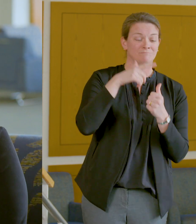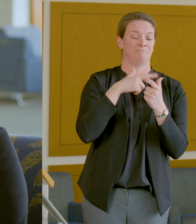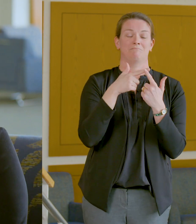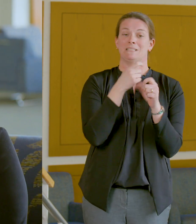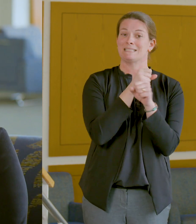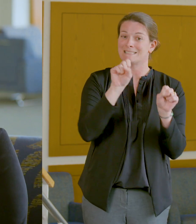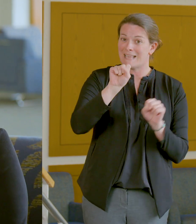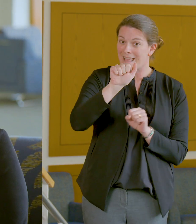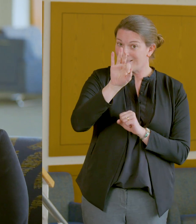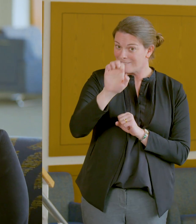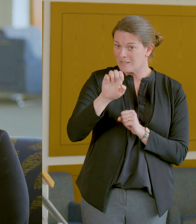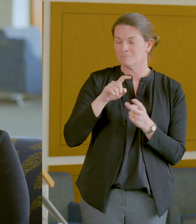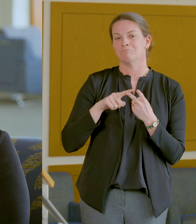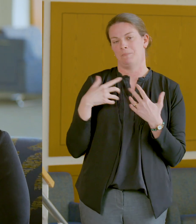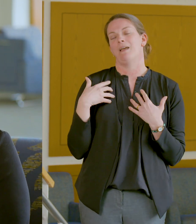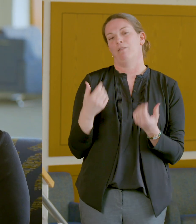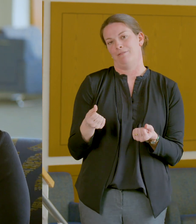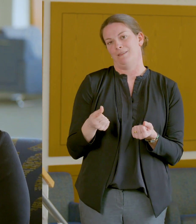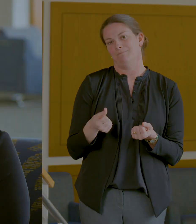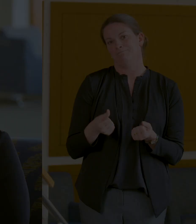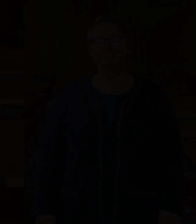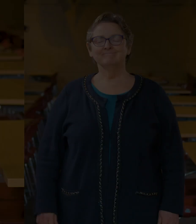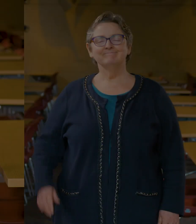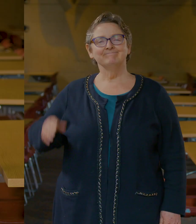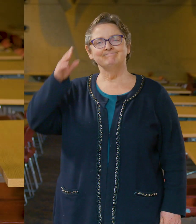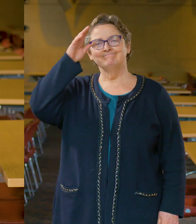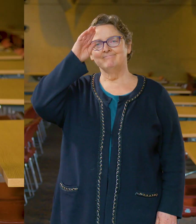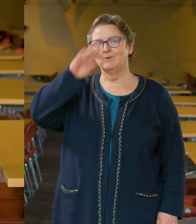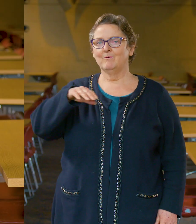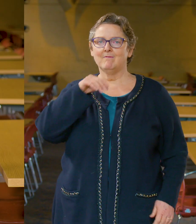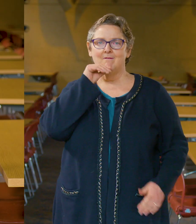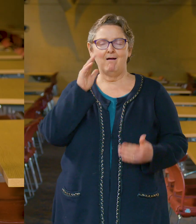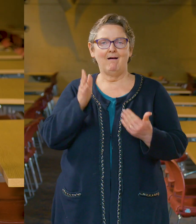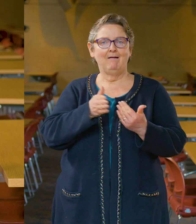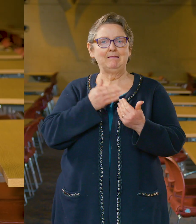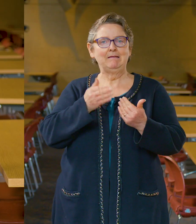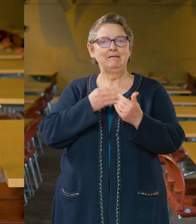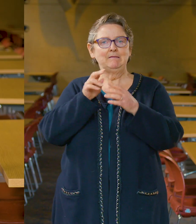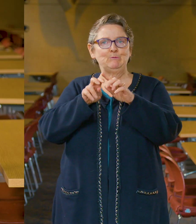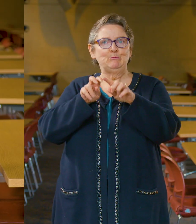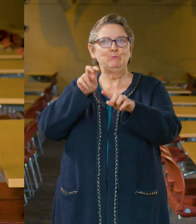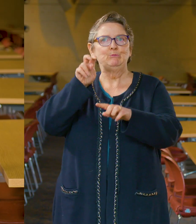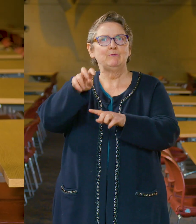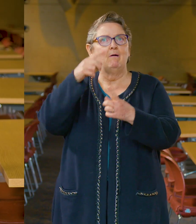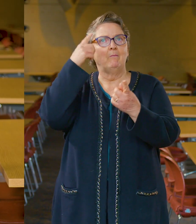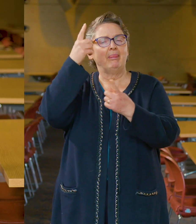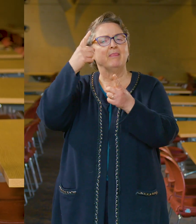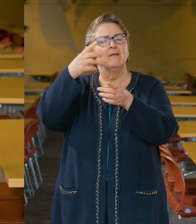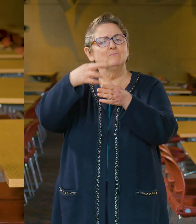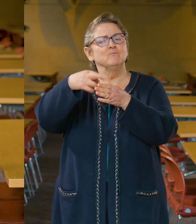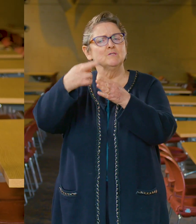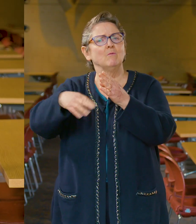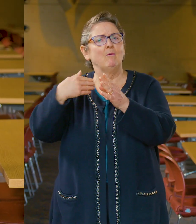and especially, stay healthy. It’s not easy to think of what the silver lining might be